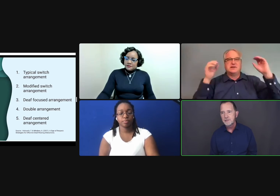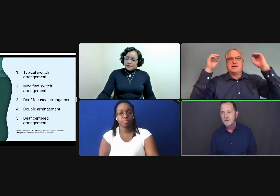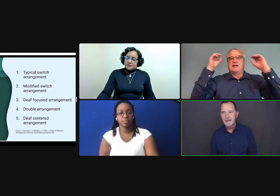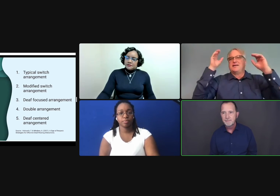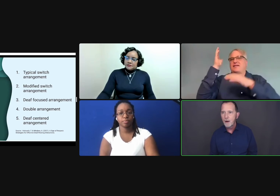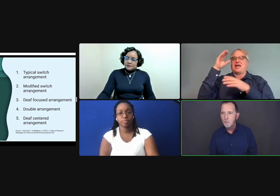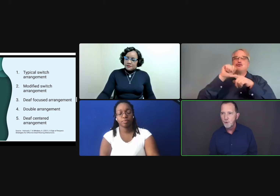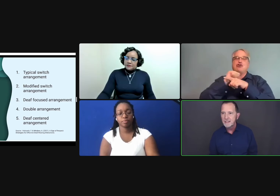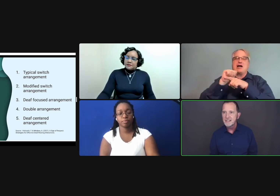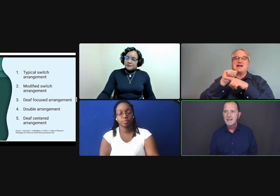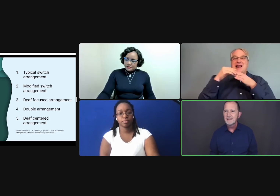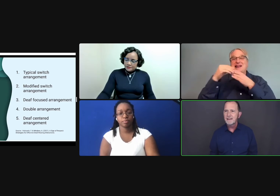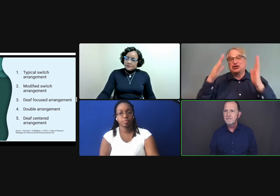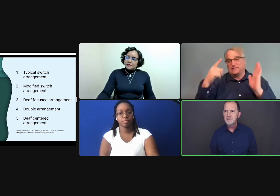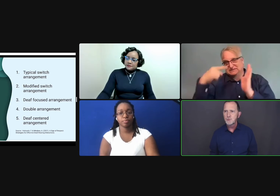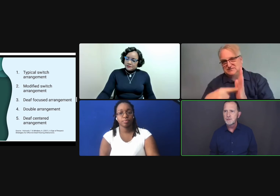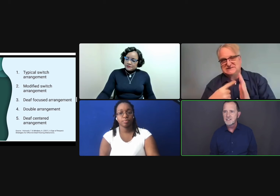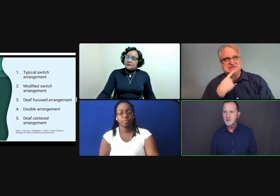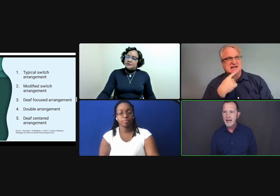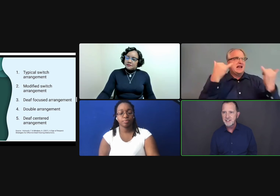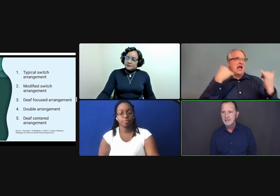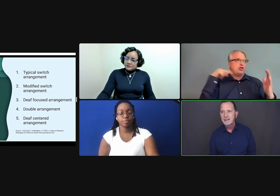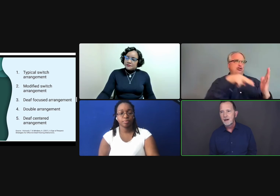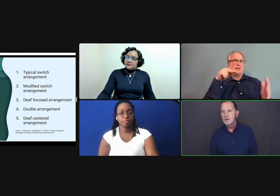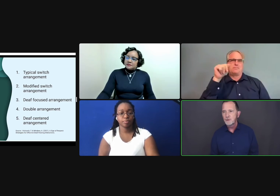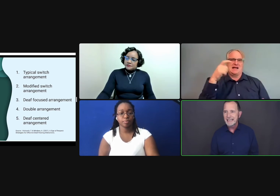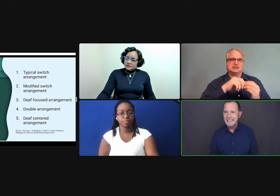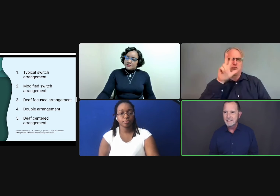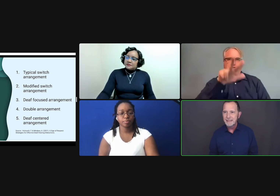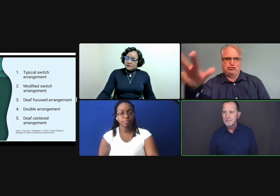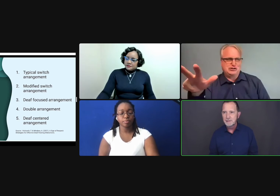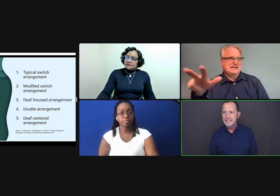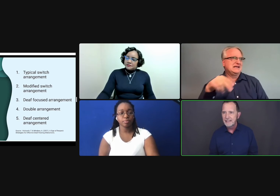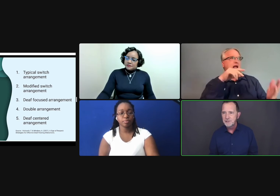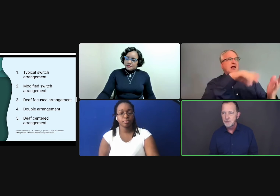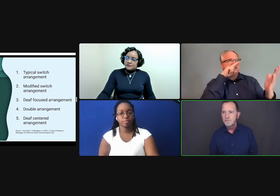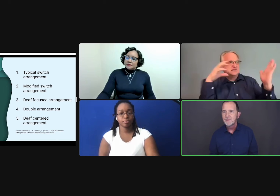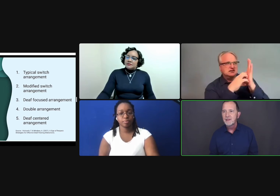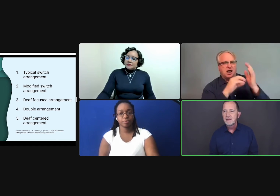to, I've got PowerPoints, a lot of visual distraction, all of which I need to be able to attend to.